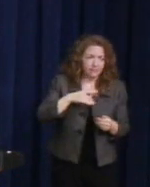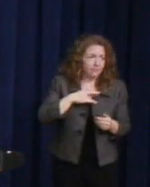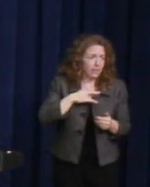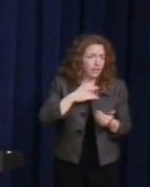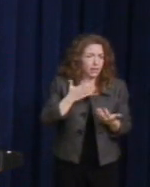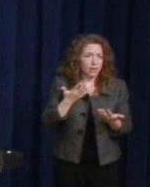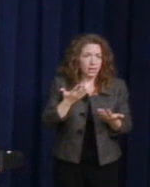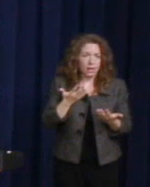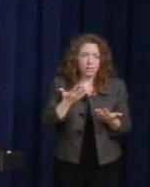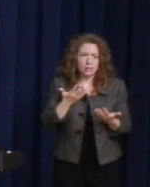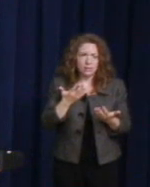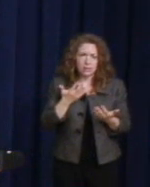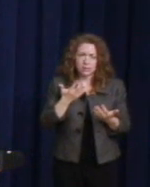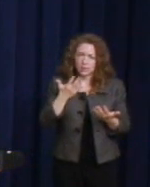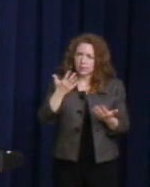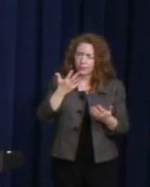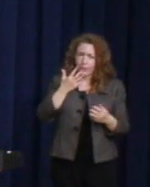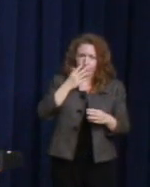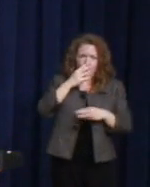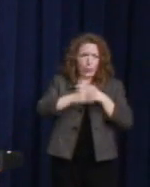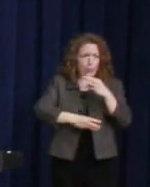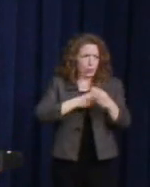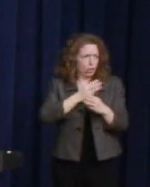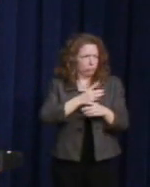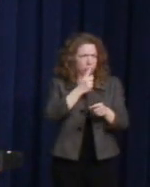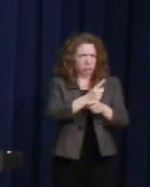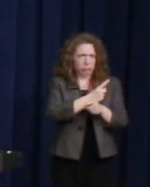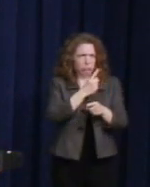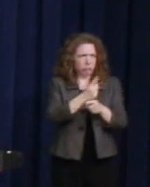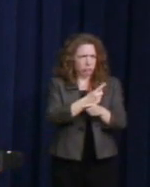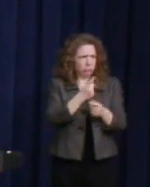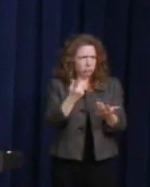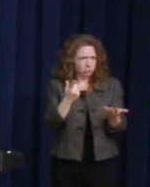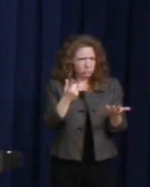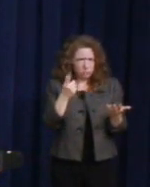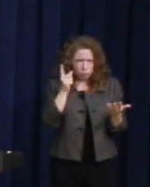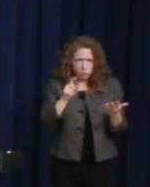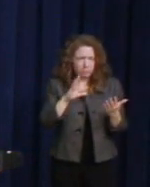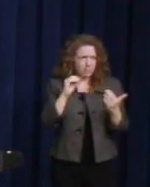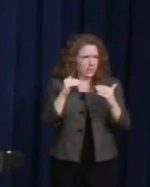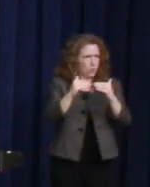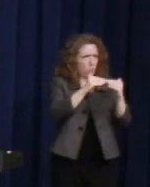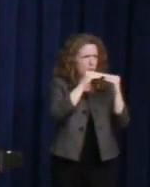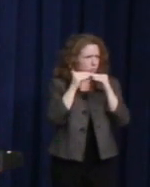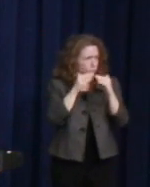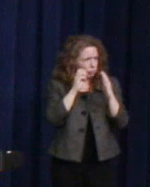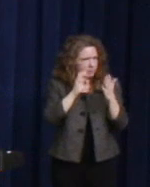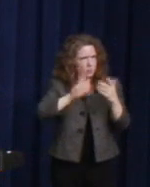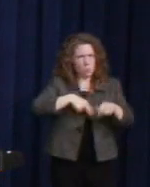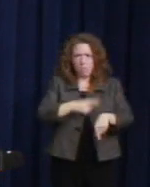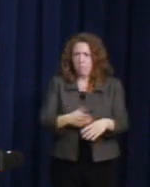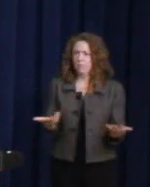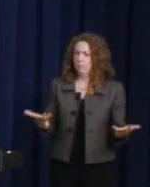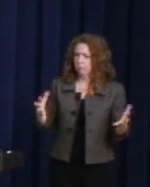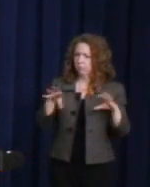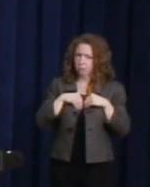and that equality should be the norm and the standard. I, too, want to thank President Obama